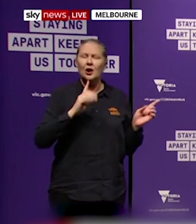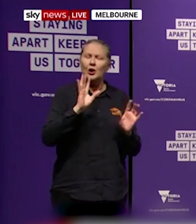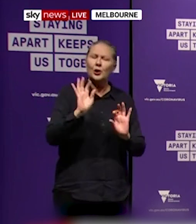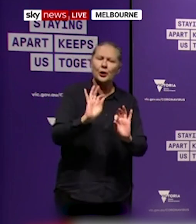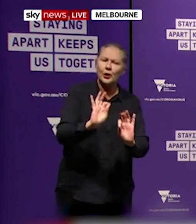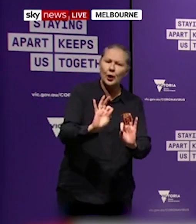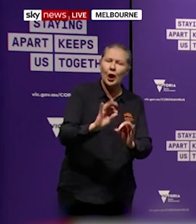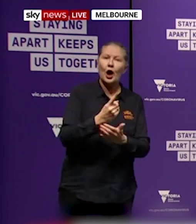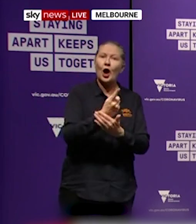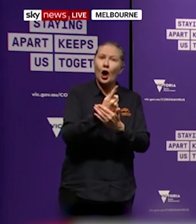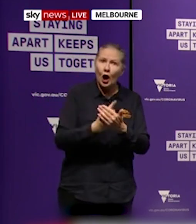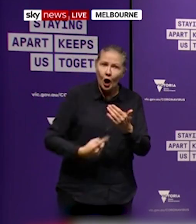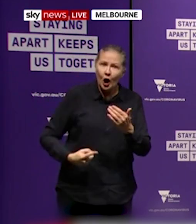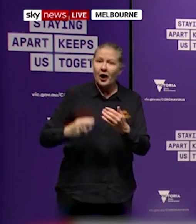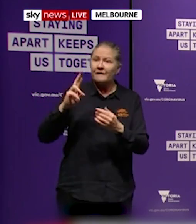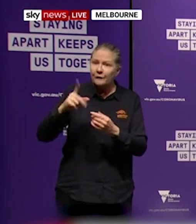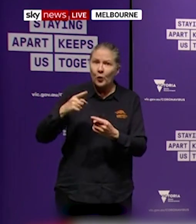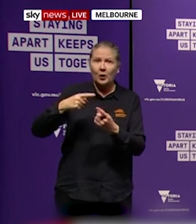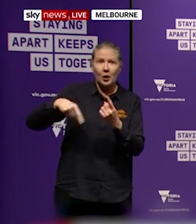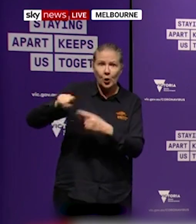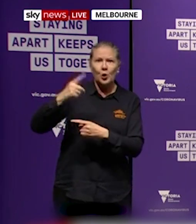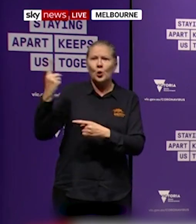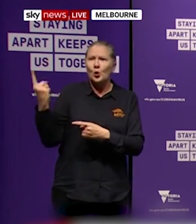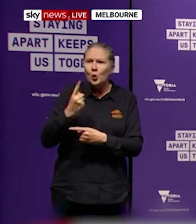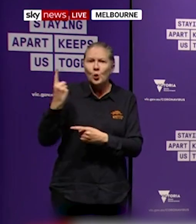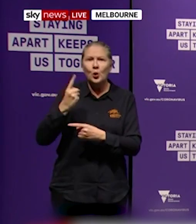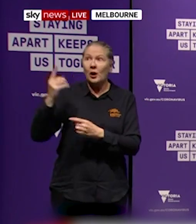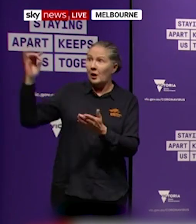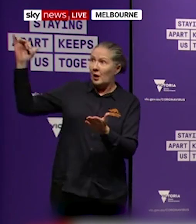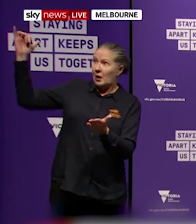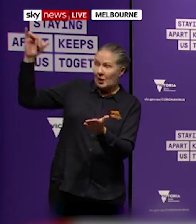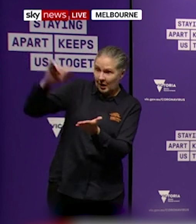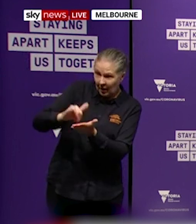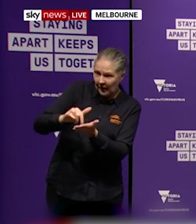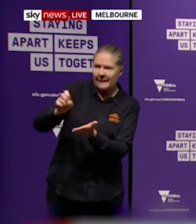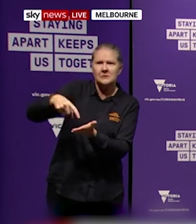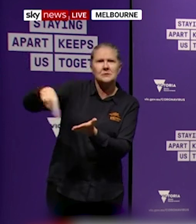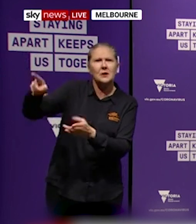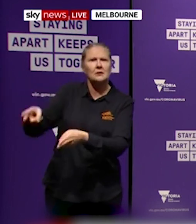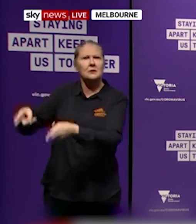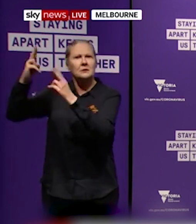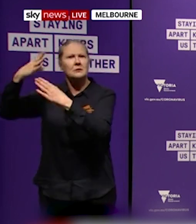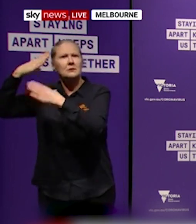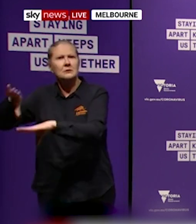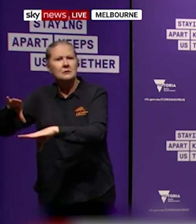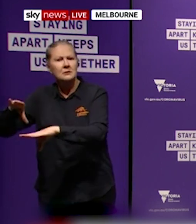relation to those who would have gone into hotel quarantine. Essentially, we are saying we won't <take any further hotel quarantine